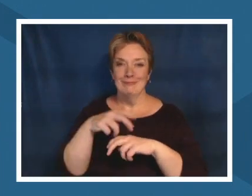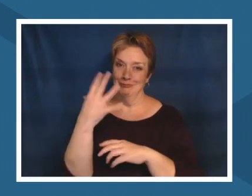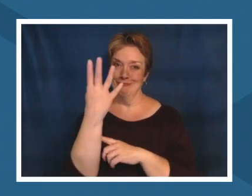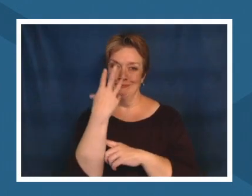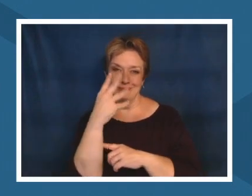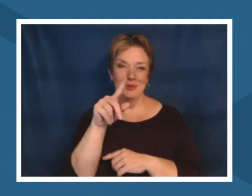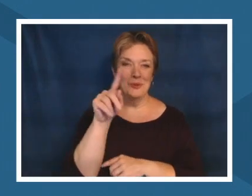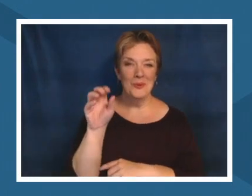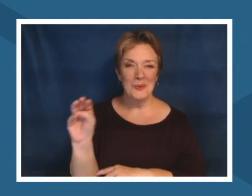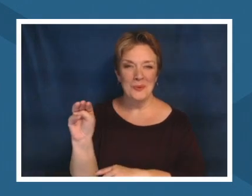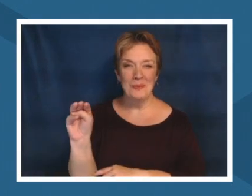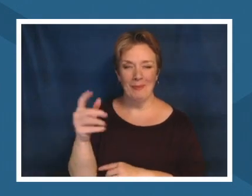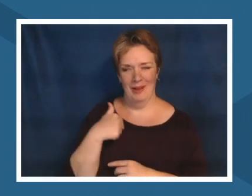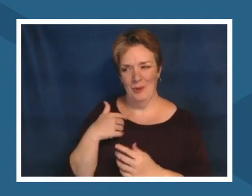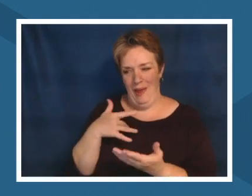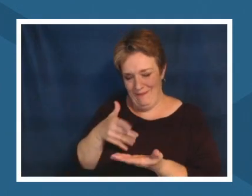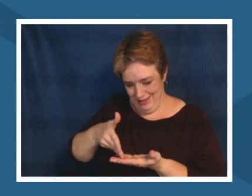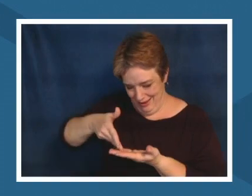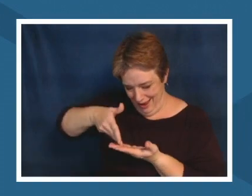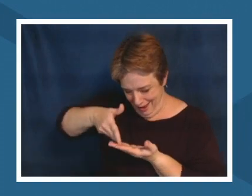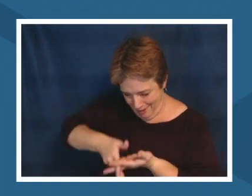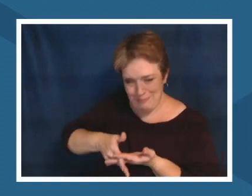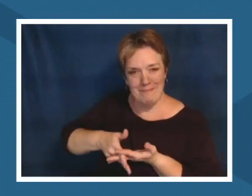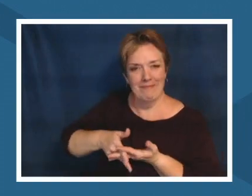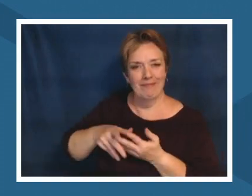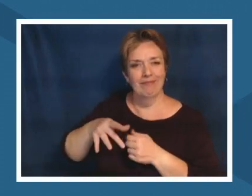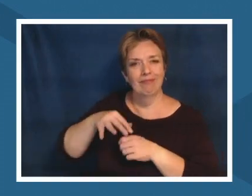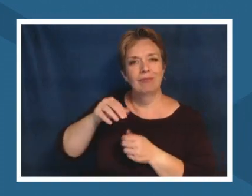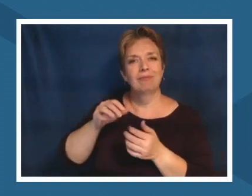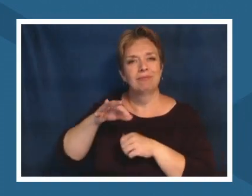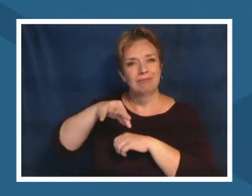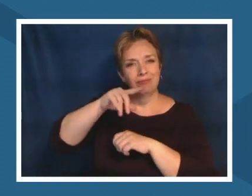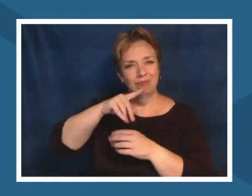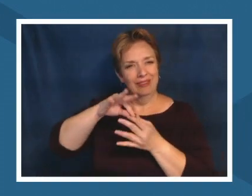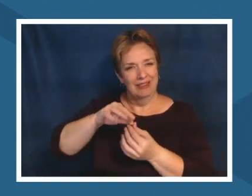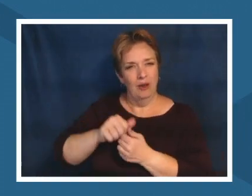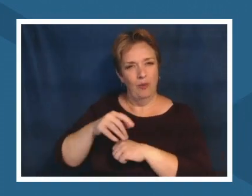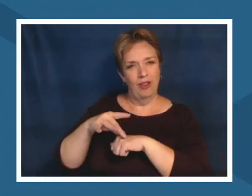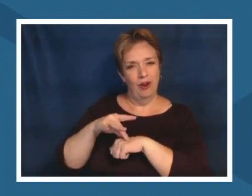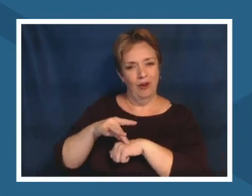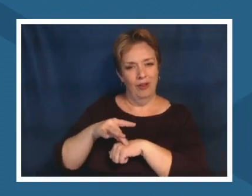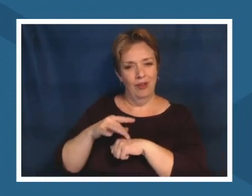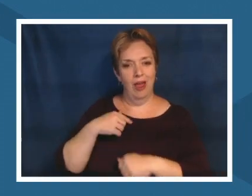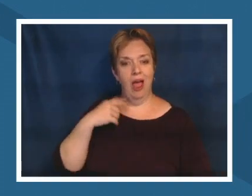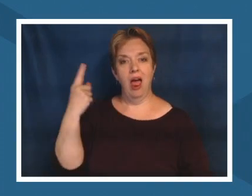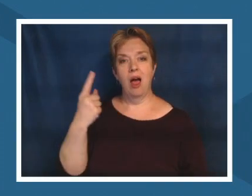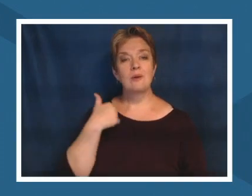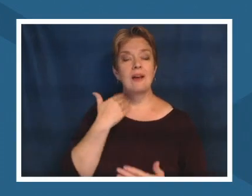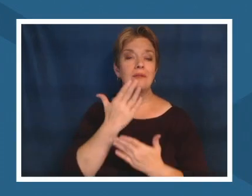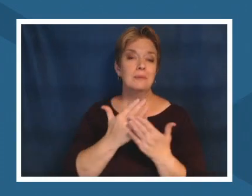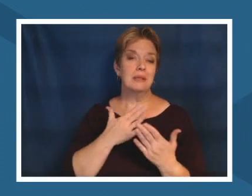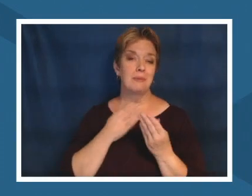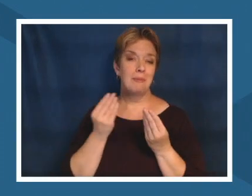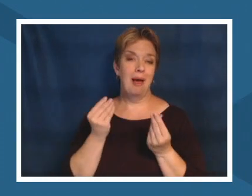and i always keep some of my land with me